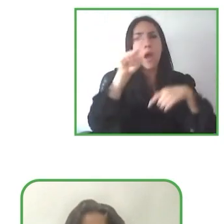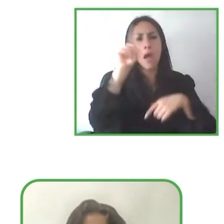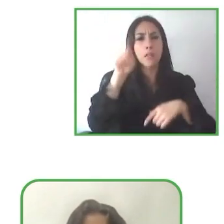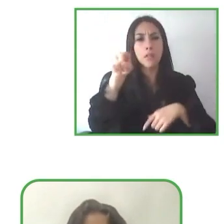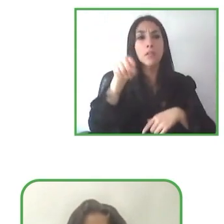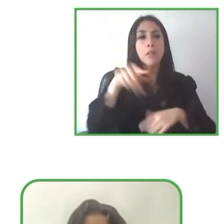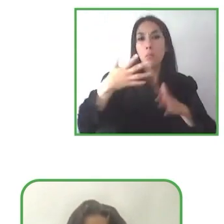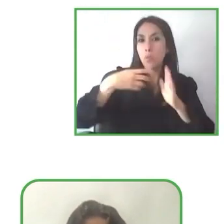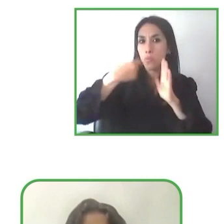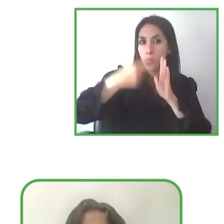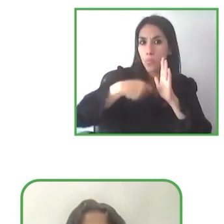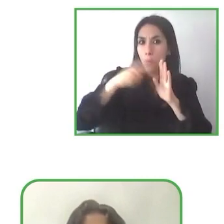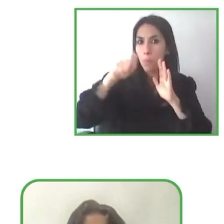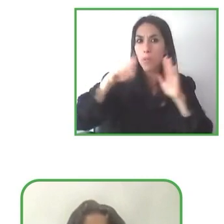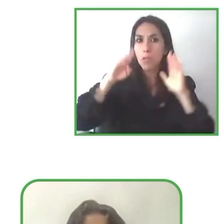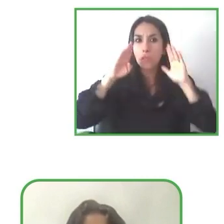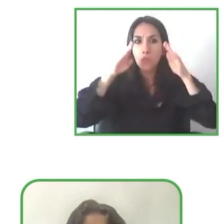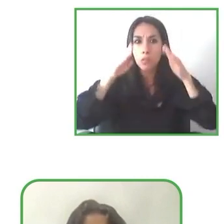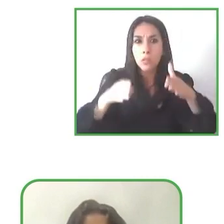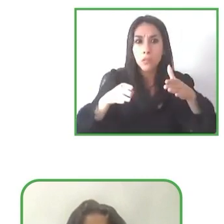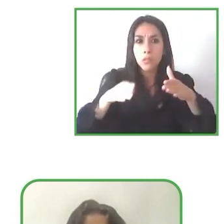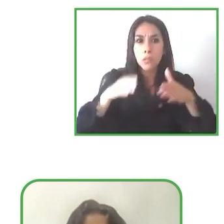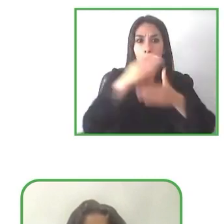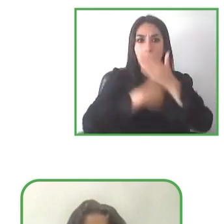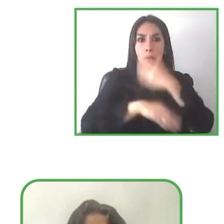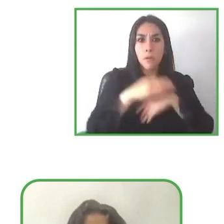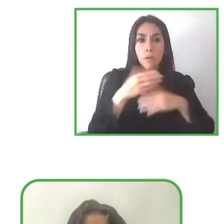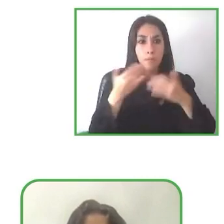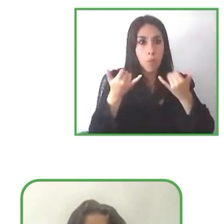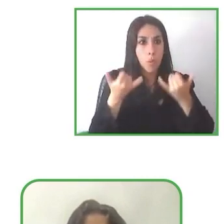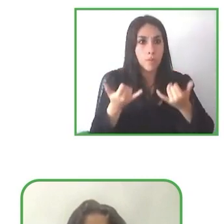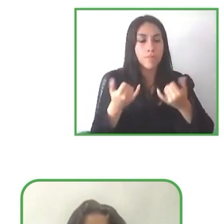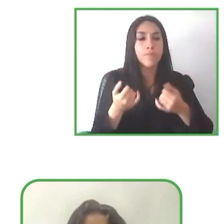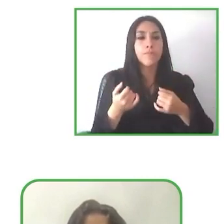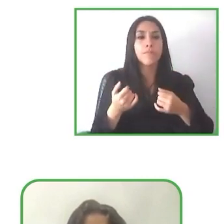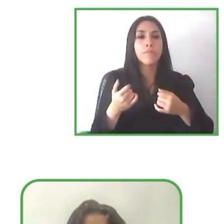or focused in accessibility for people with disability.